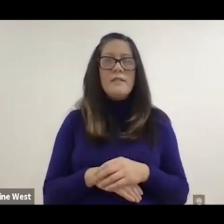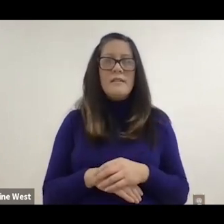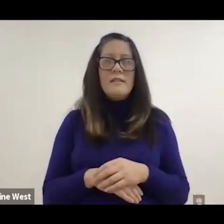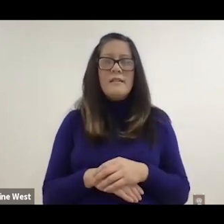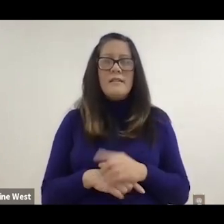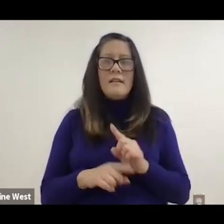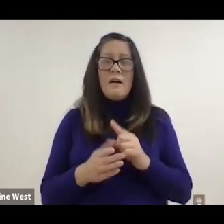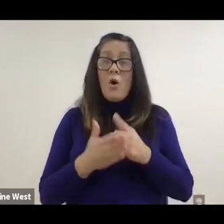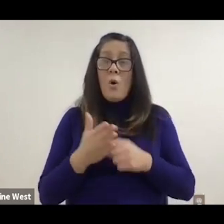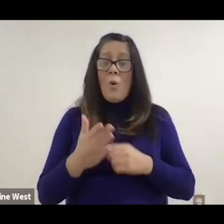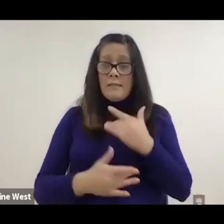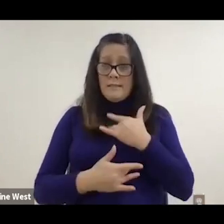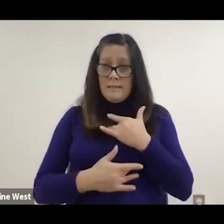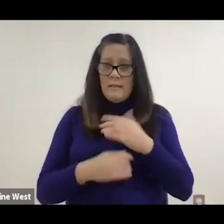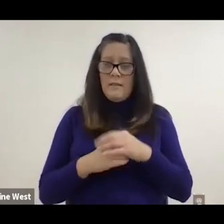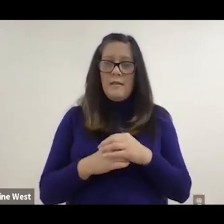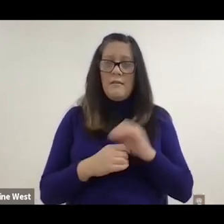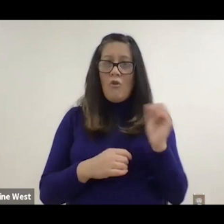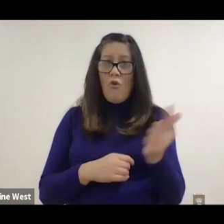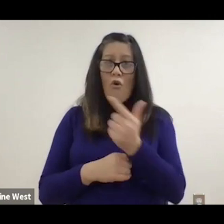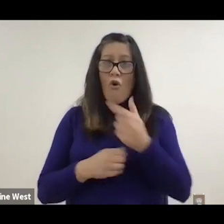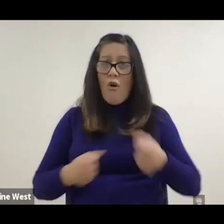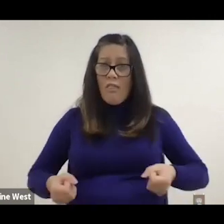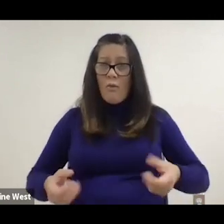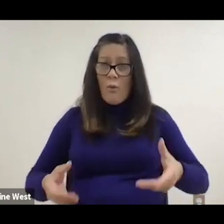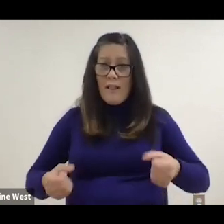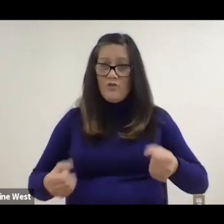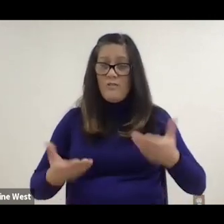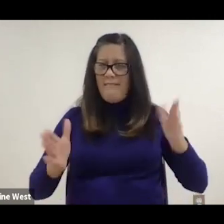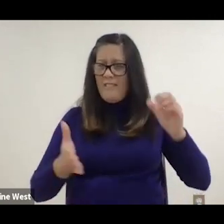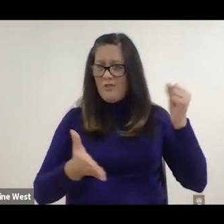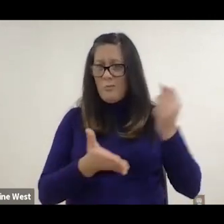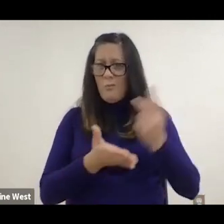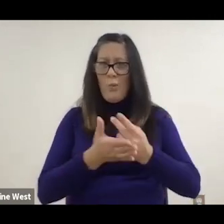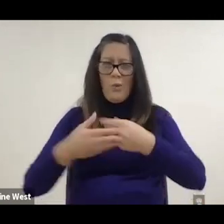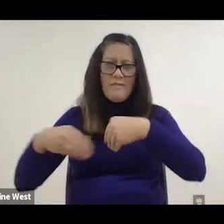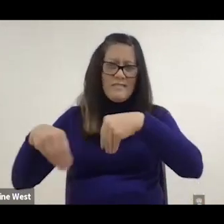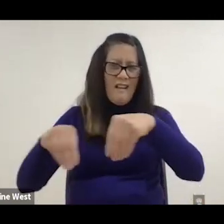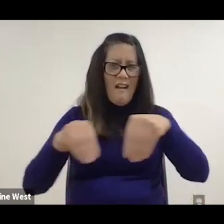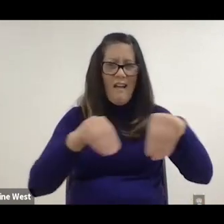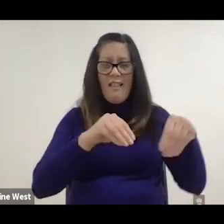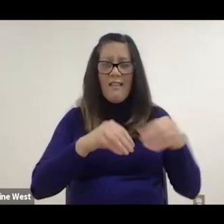Is all of these wheelchairs were on the market and approved already.